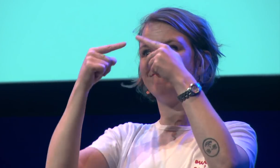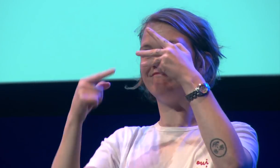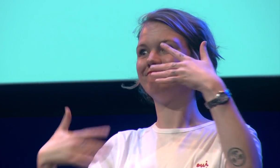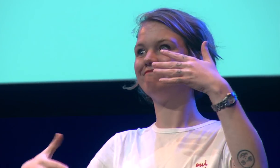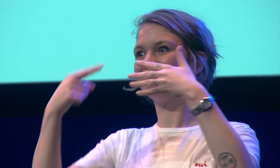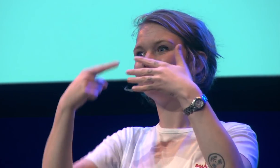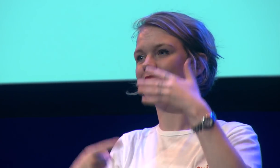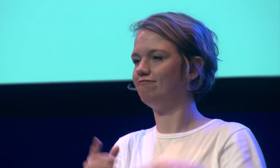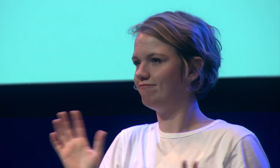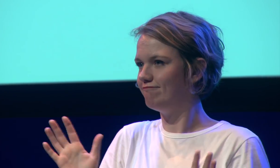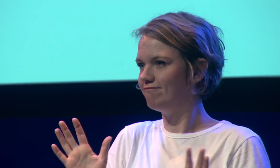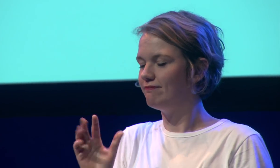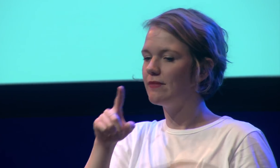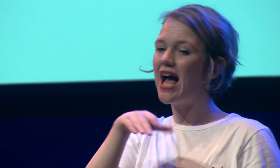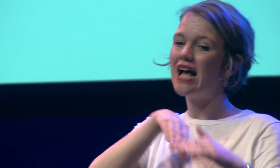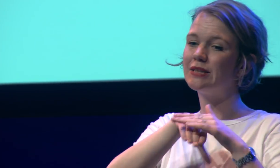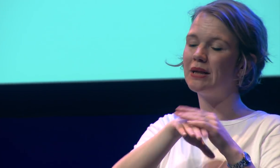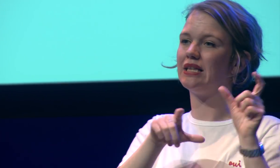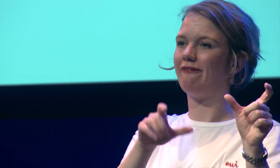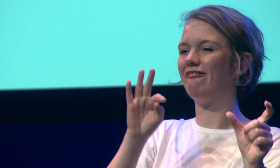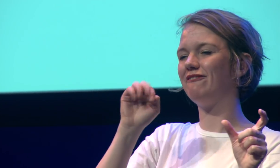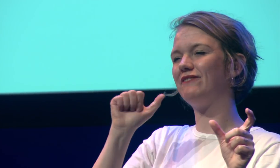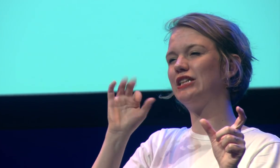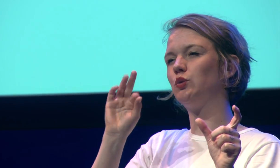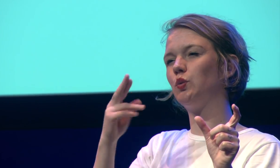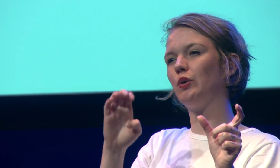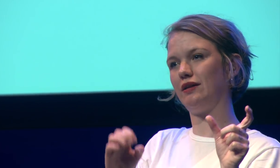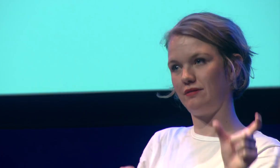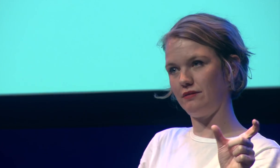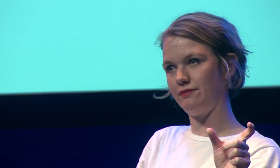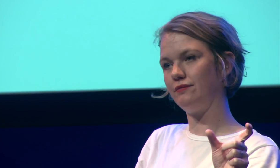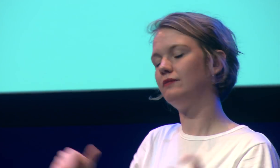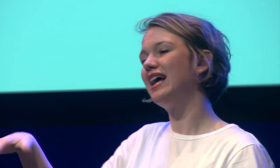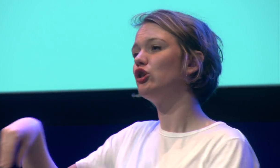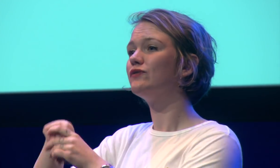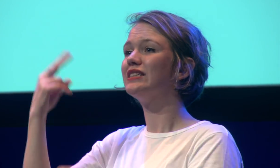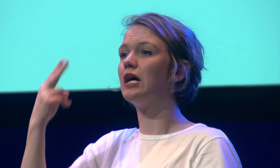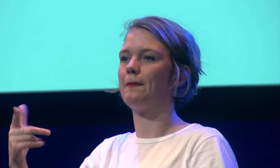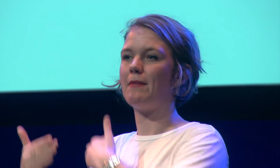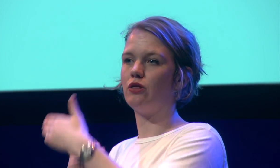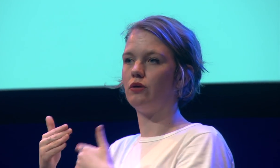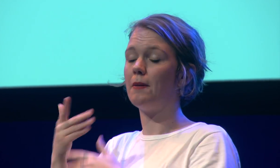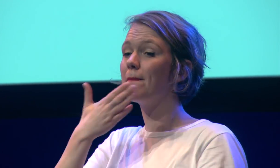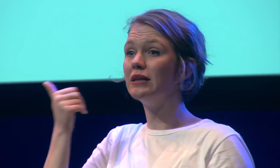this case it's not meant to you know check a checklist for accessibility but